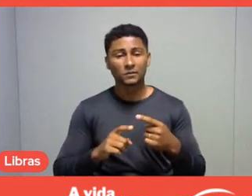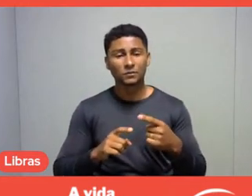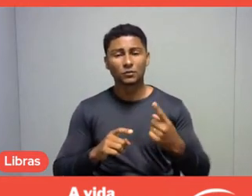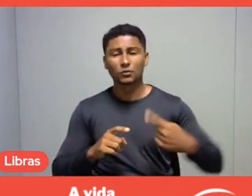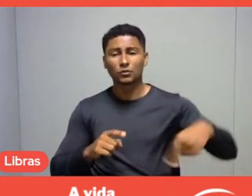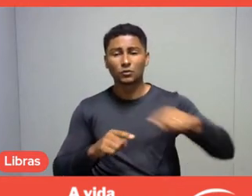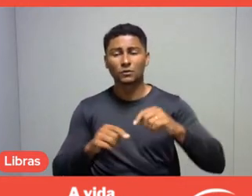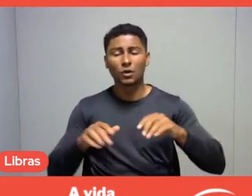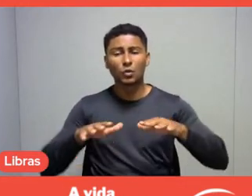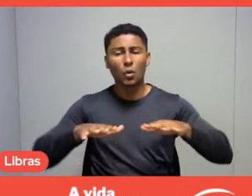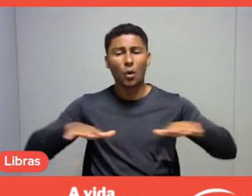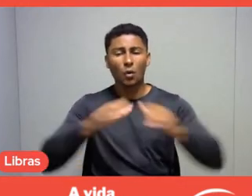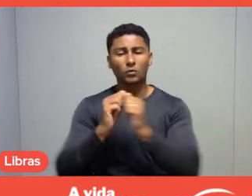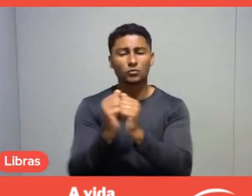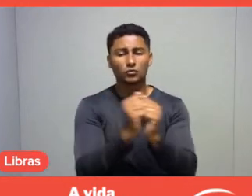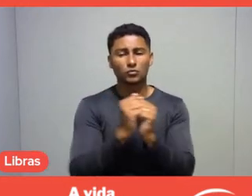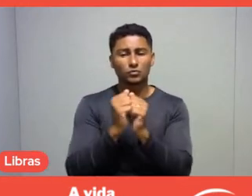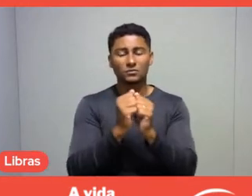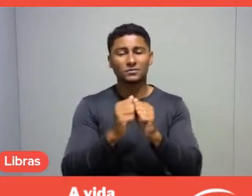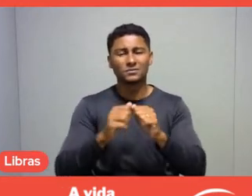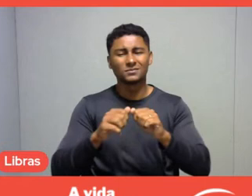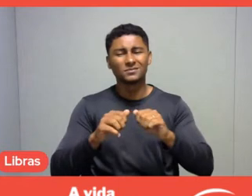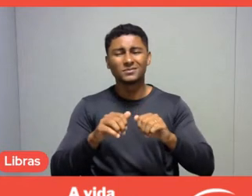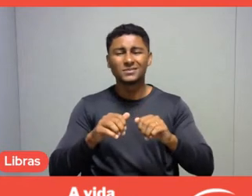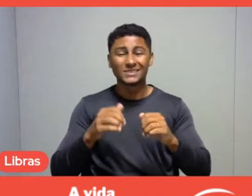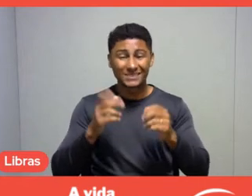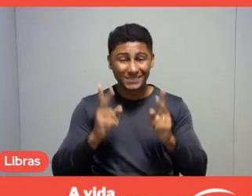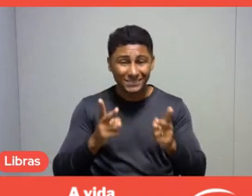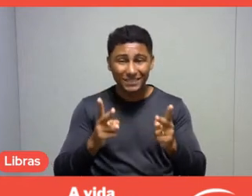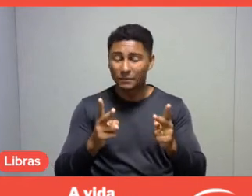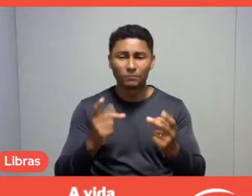And I'm speaking to those who are listening to us throughout Brazil and work at Sesc.